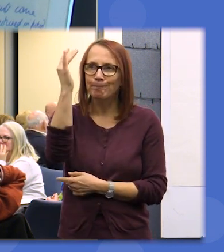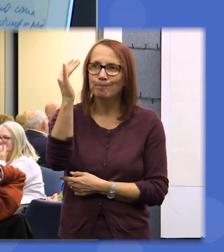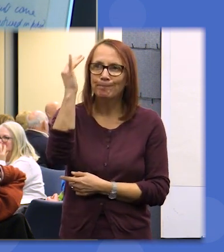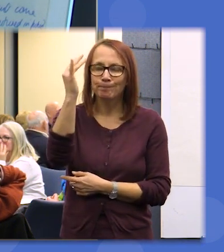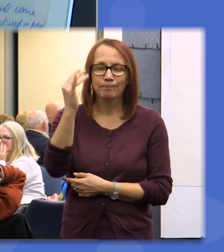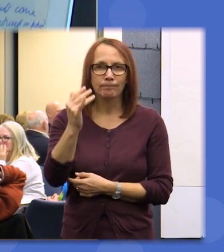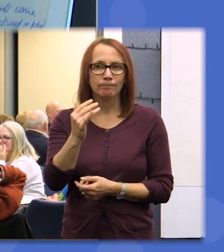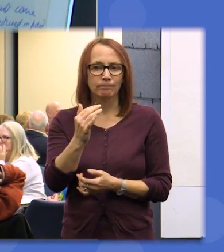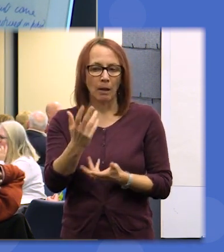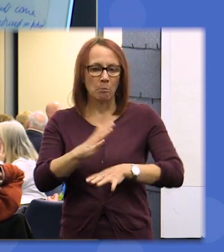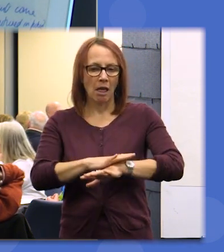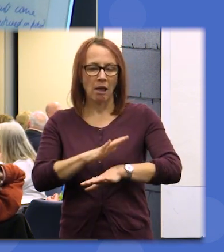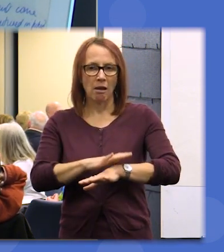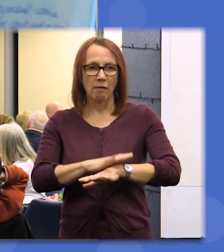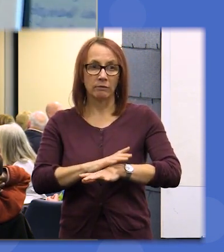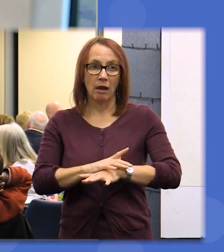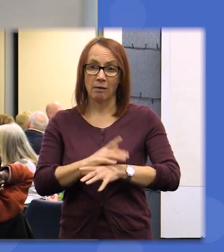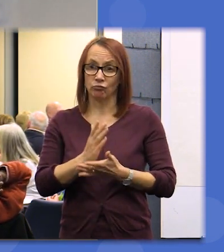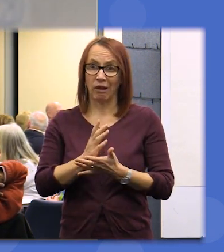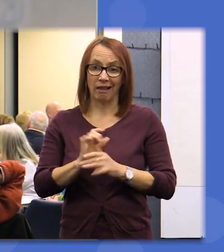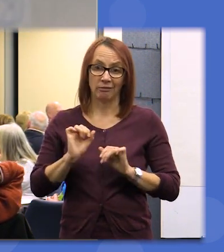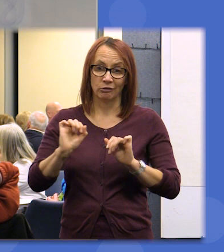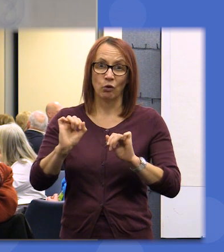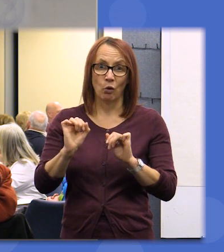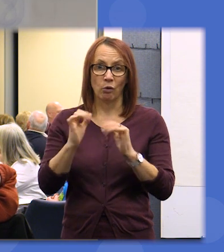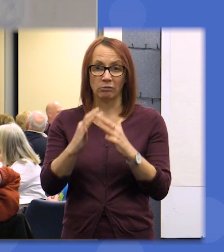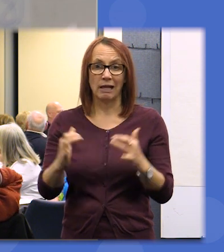there's still time you are the assembly you you can nuance you can you can